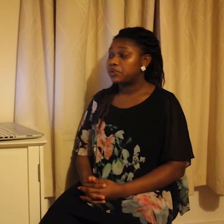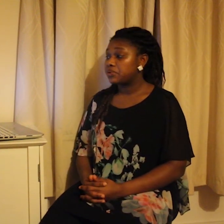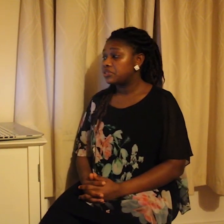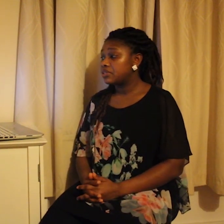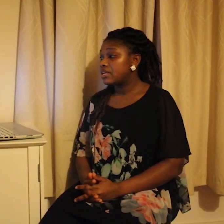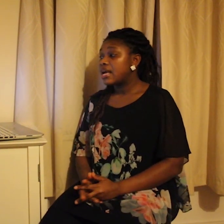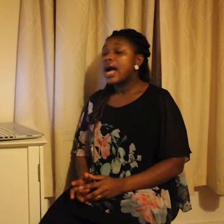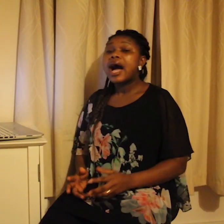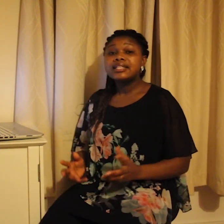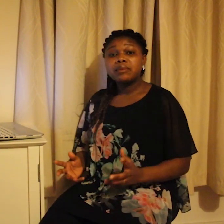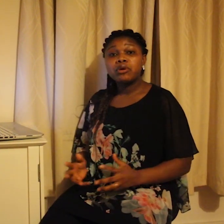Language.